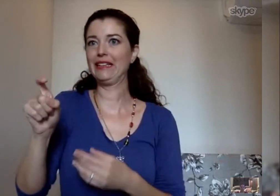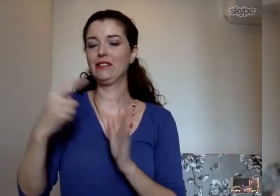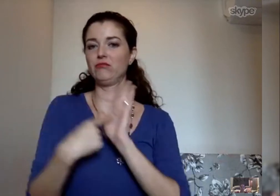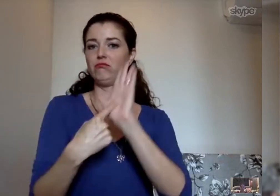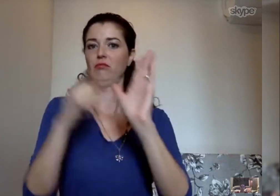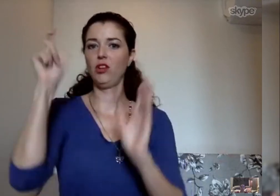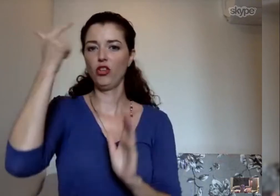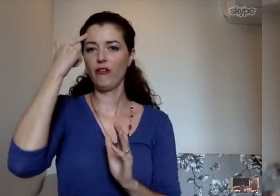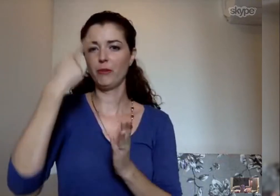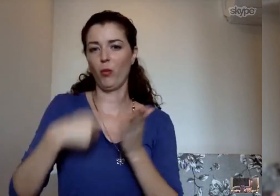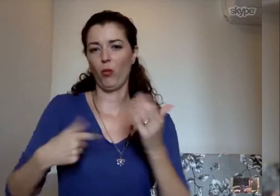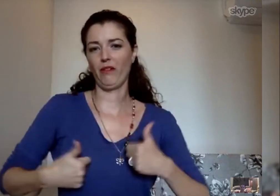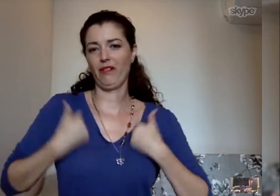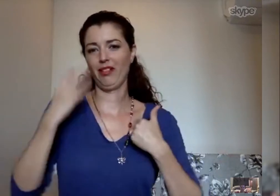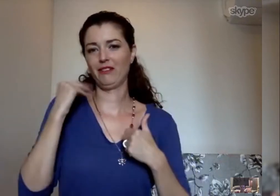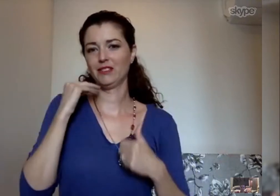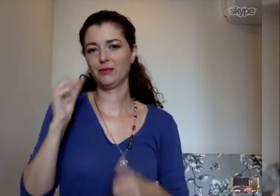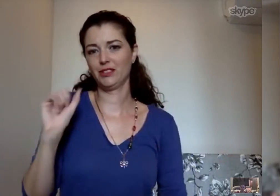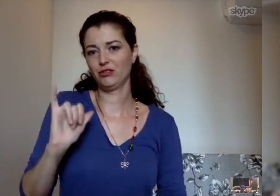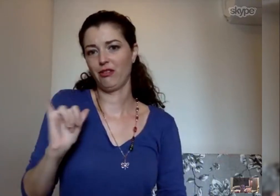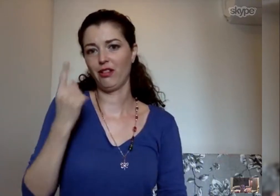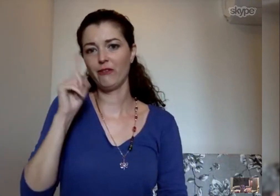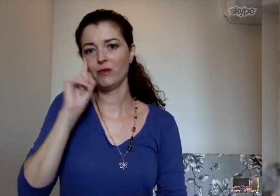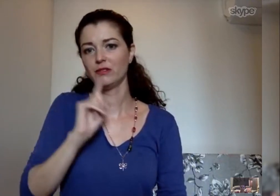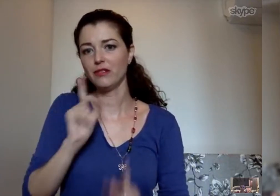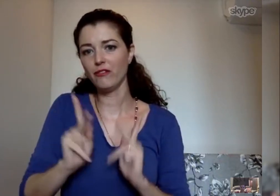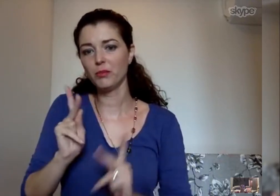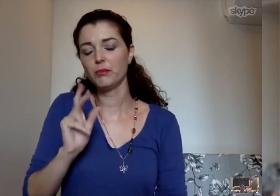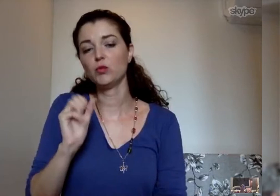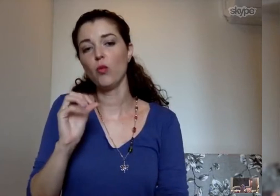need information, they need someone to show the government what it’s like in the life